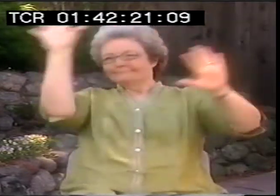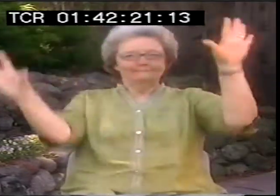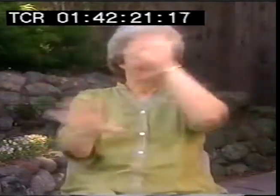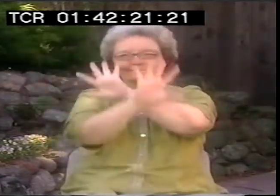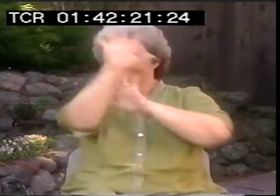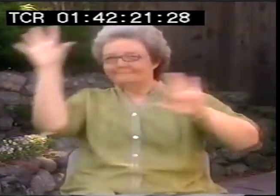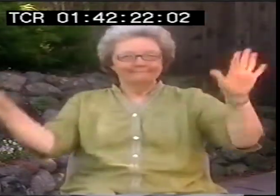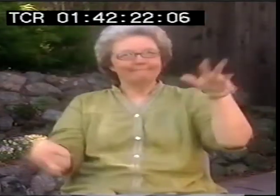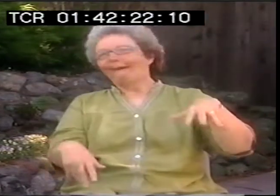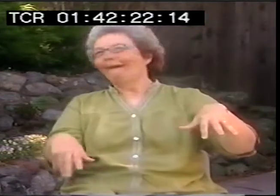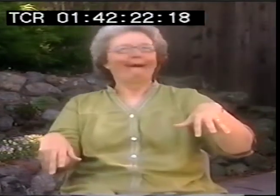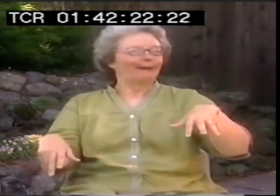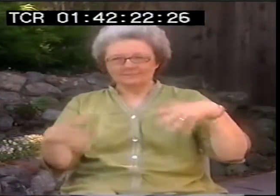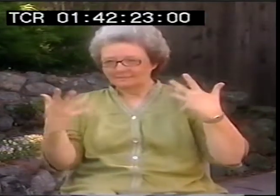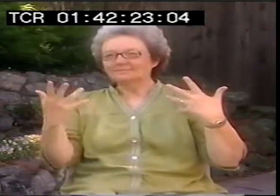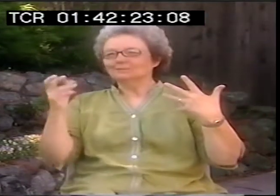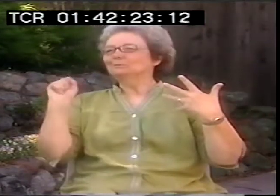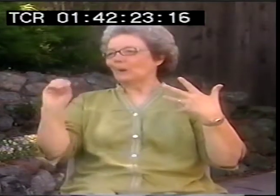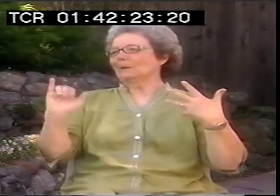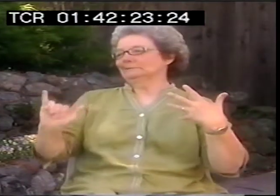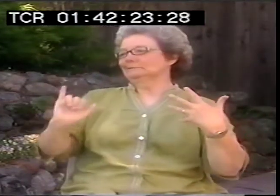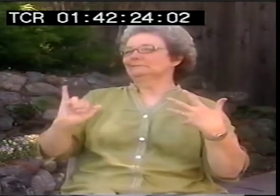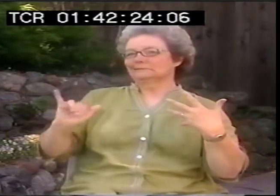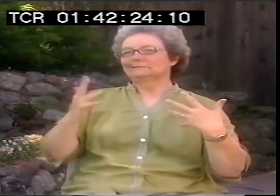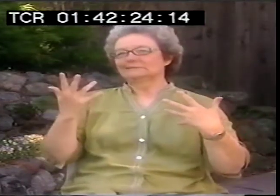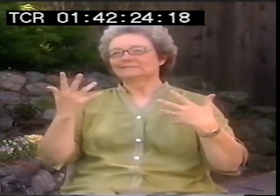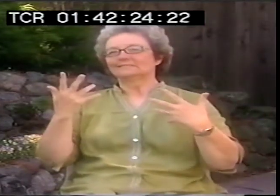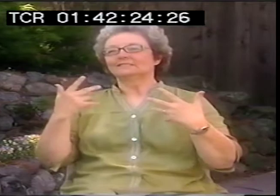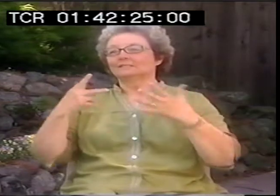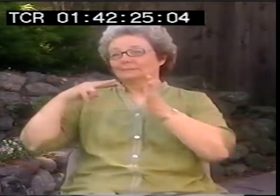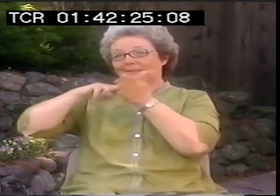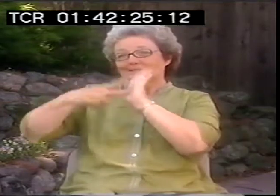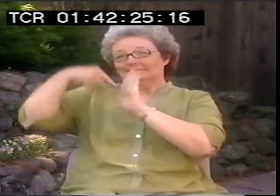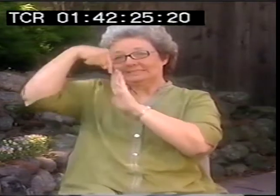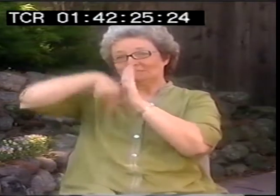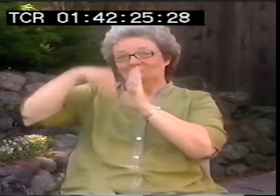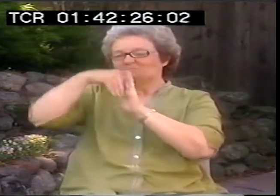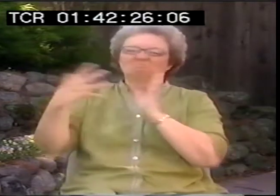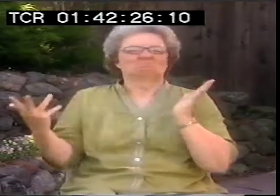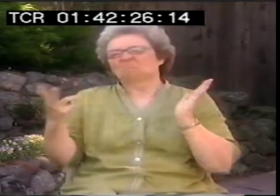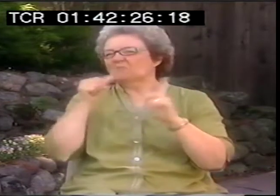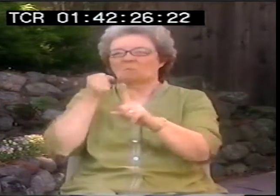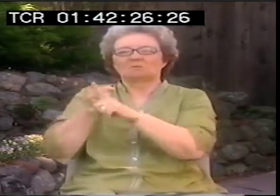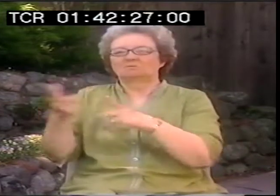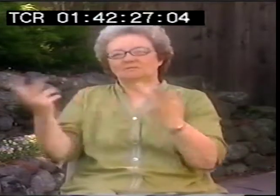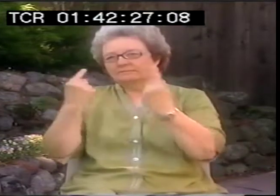and they're not going to care anyway. And so, I don't necessarily do anything with a deep meaning. They're not going to get it.